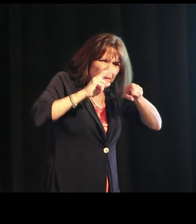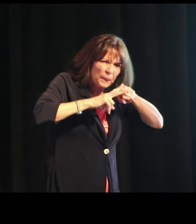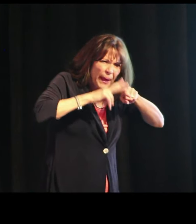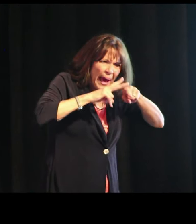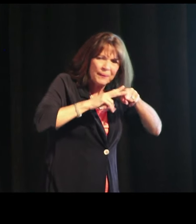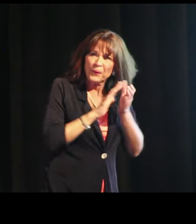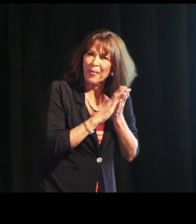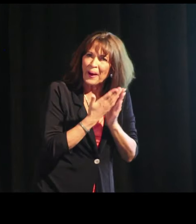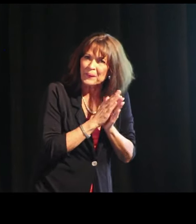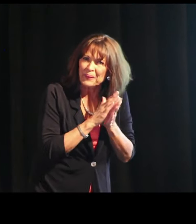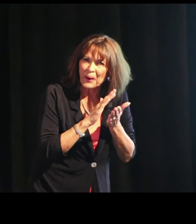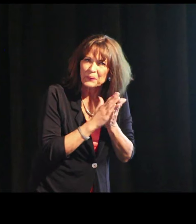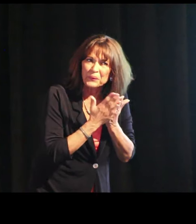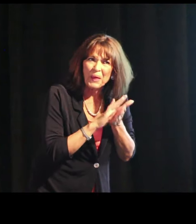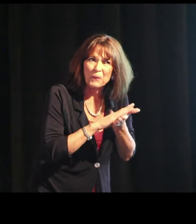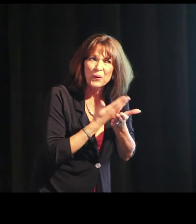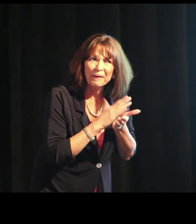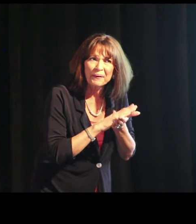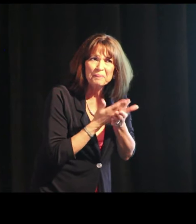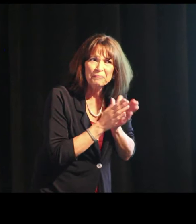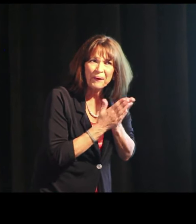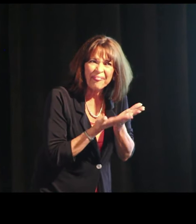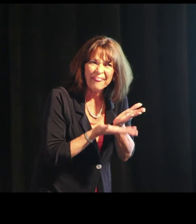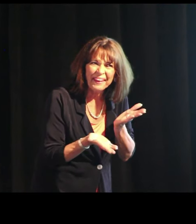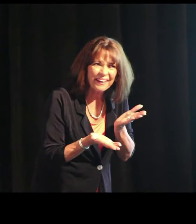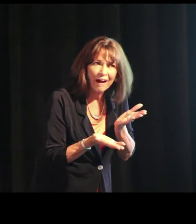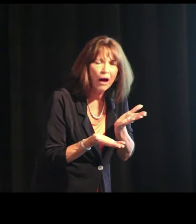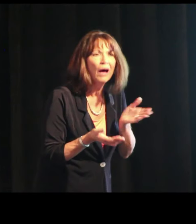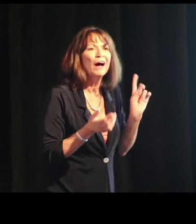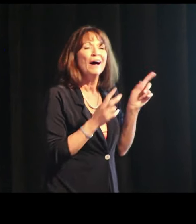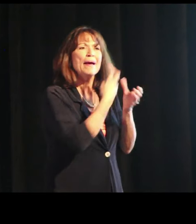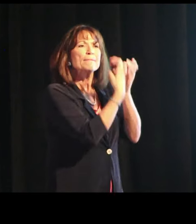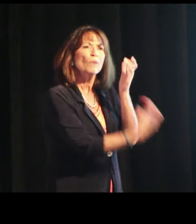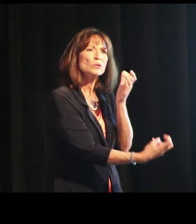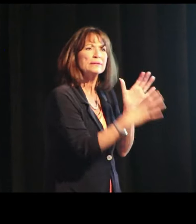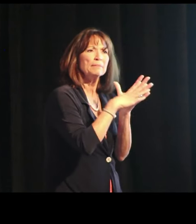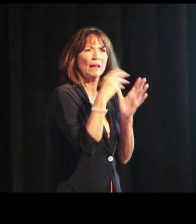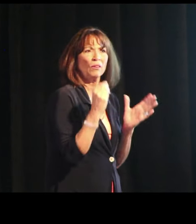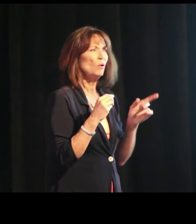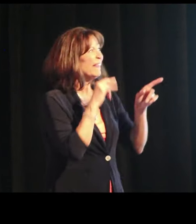on vocabulary without reading the book?